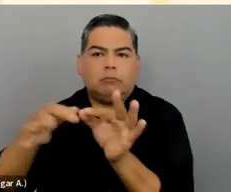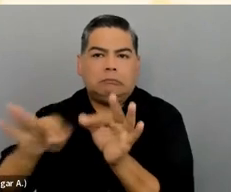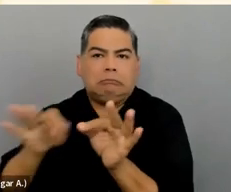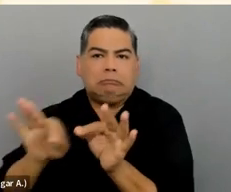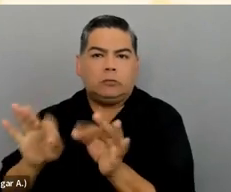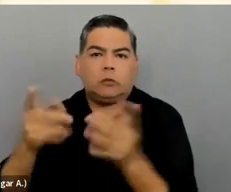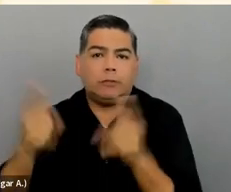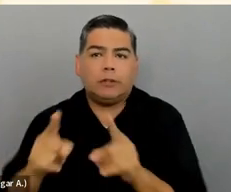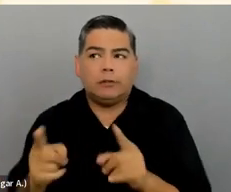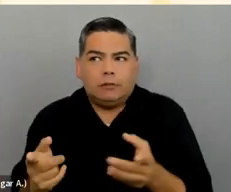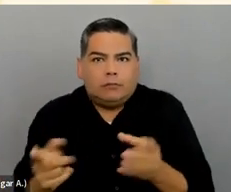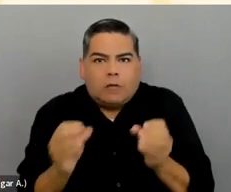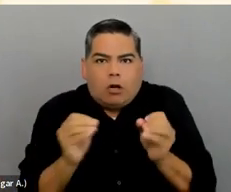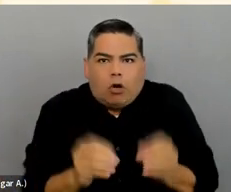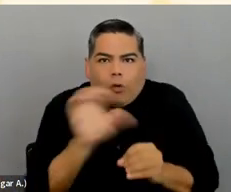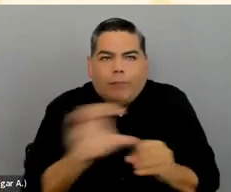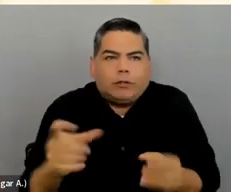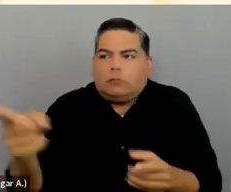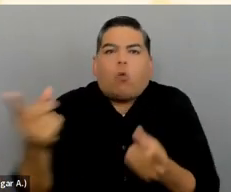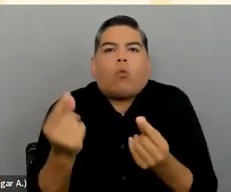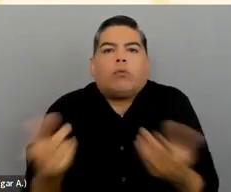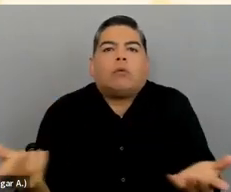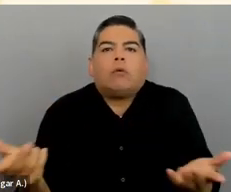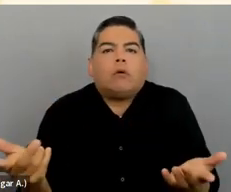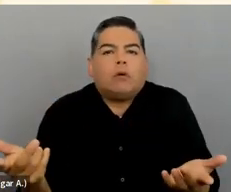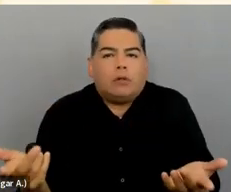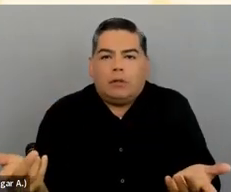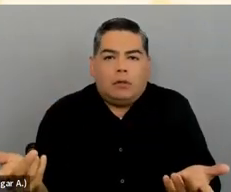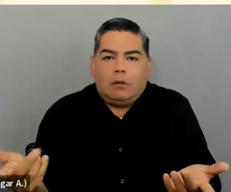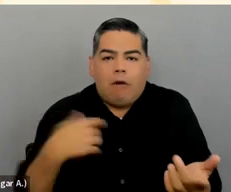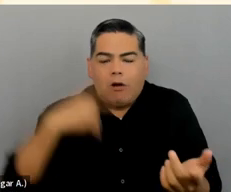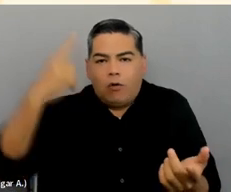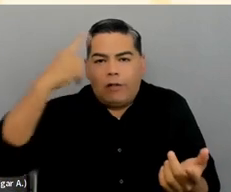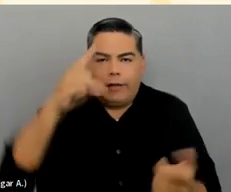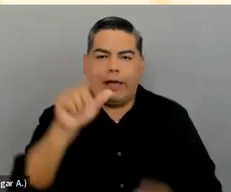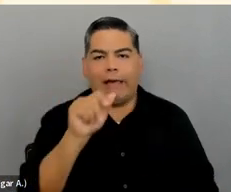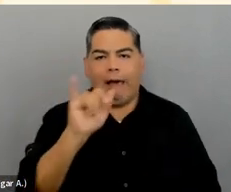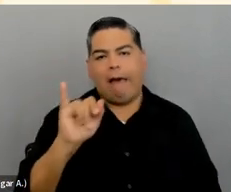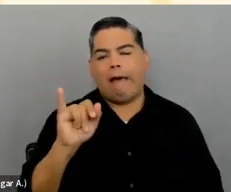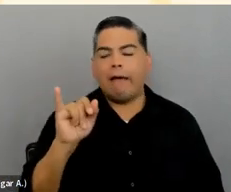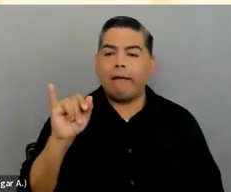No captions leaves them with nothing. What do they do? I don't think artificial intelligence can help them yet